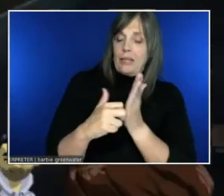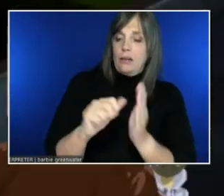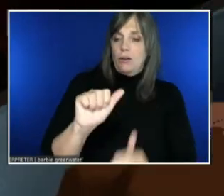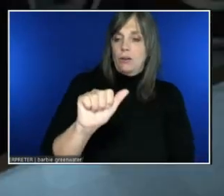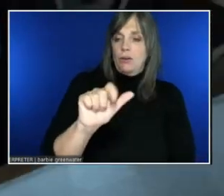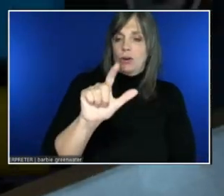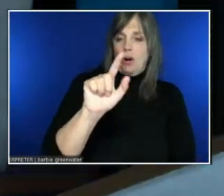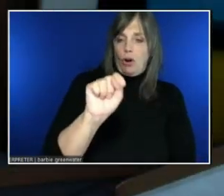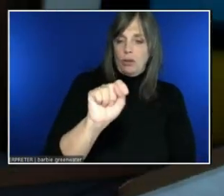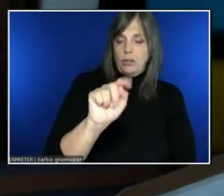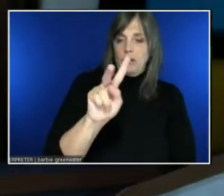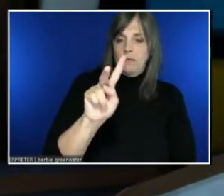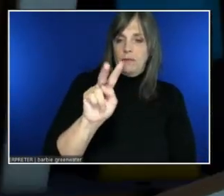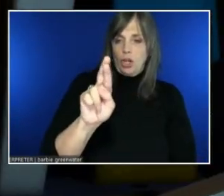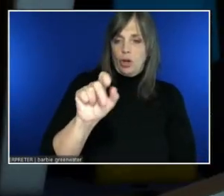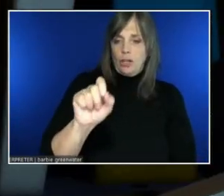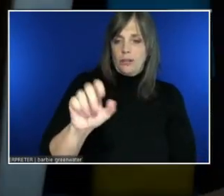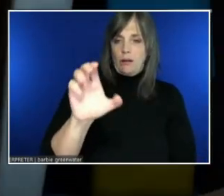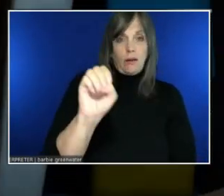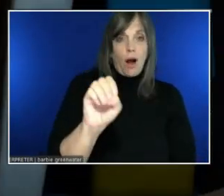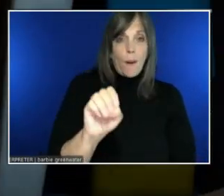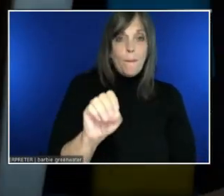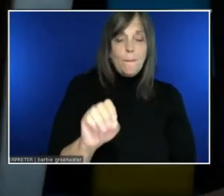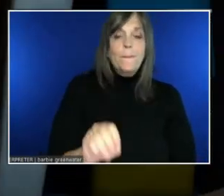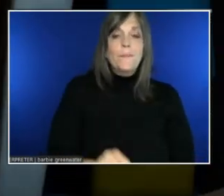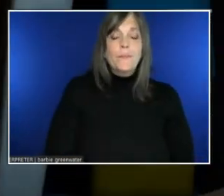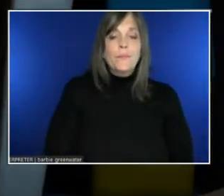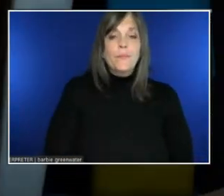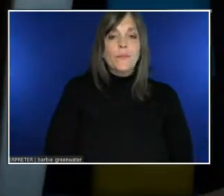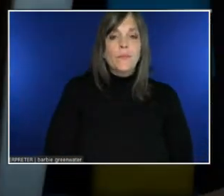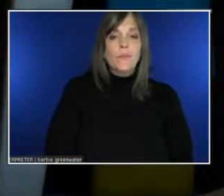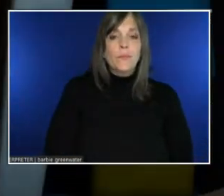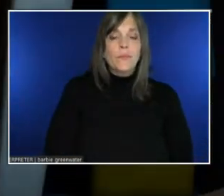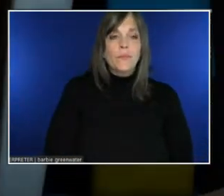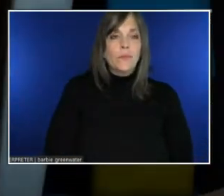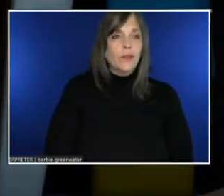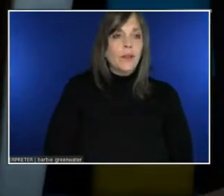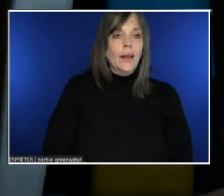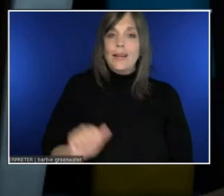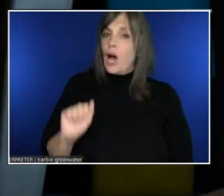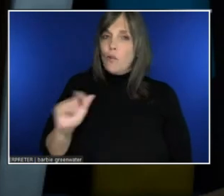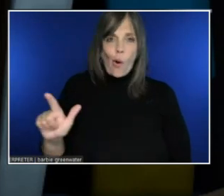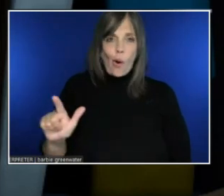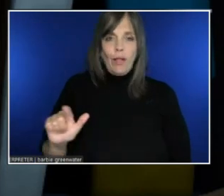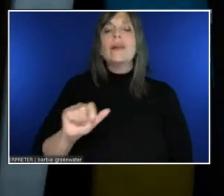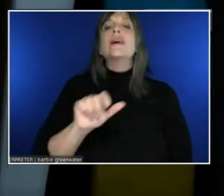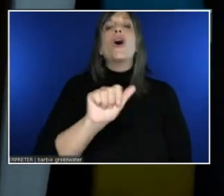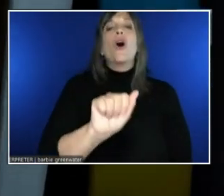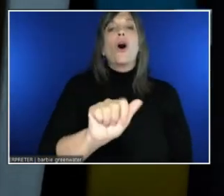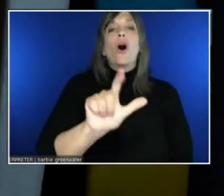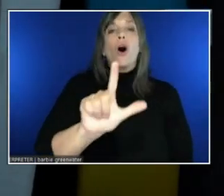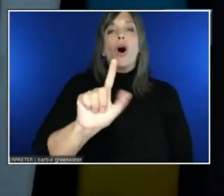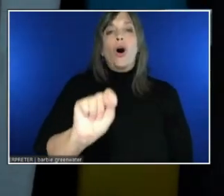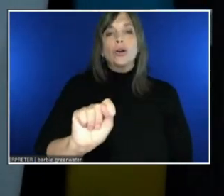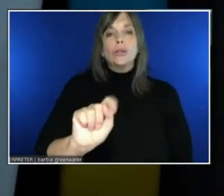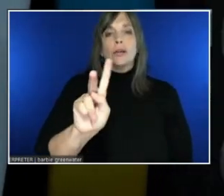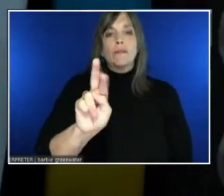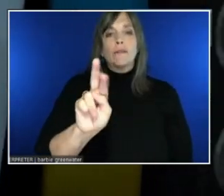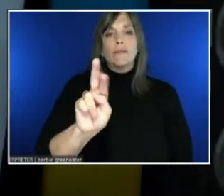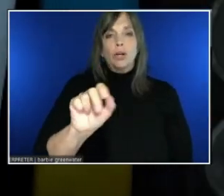Not all vr. Altvr. Yeah. I'll check tomorrow.